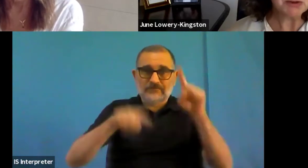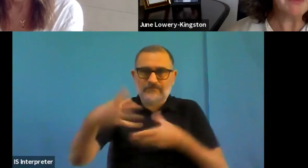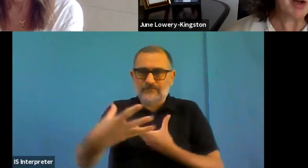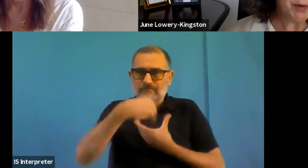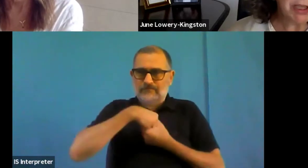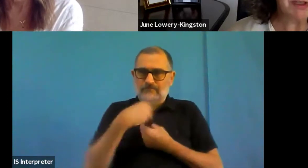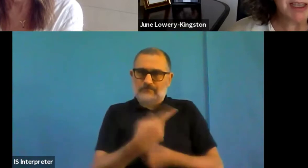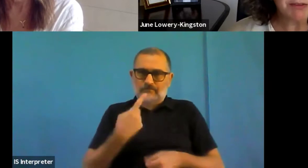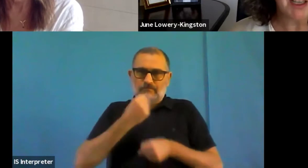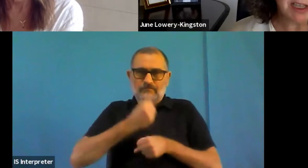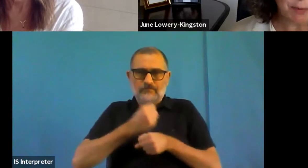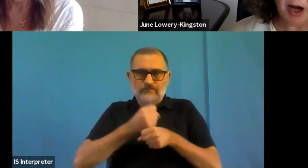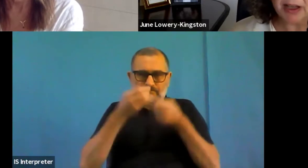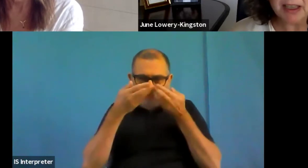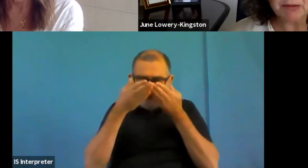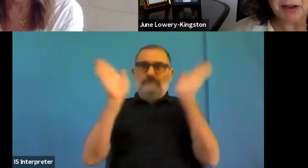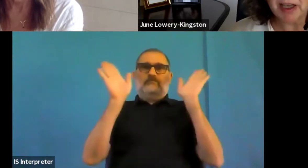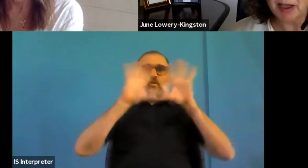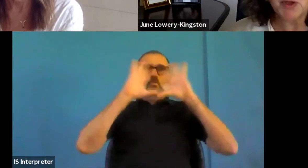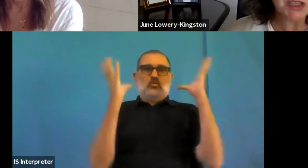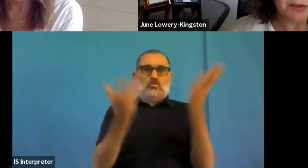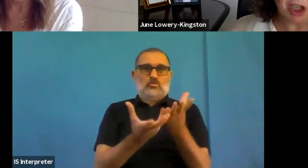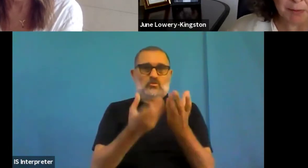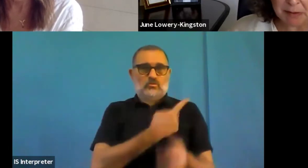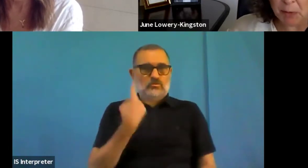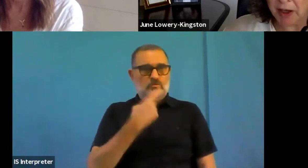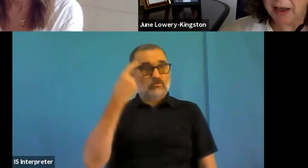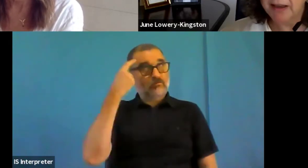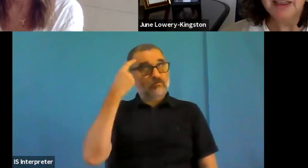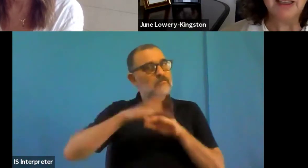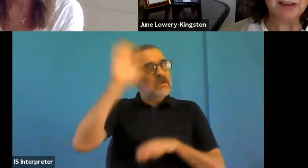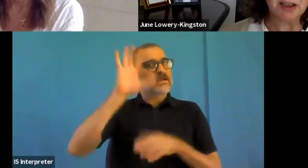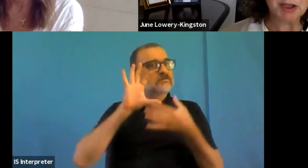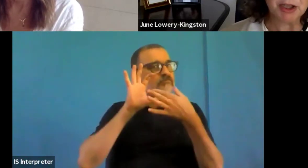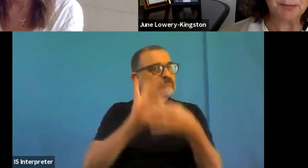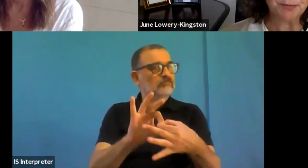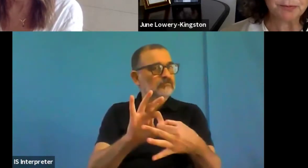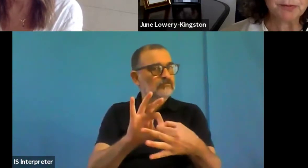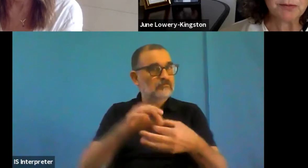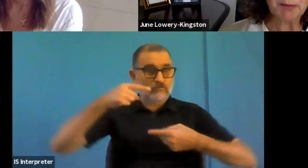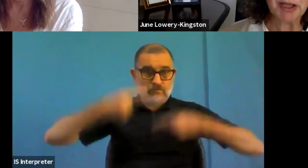So in that point of view, it's a very inspiring and it's a very positive time to be working in the commission.